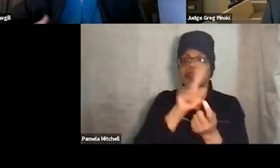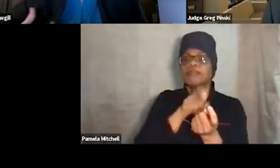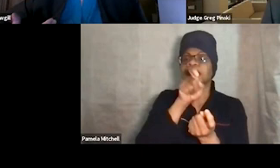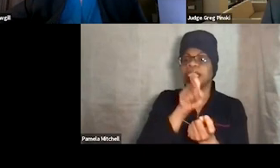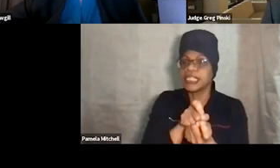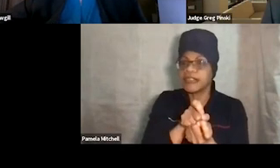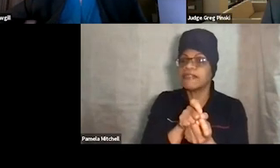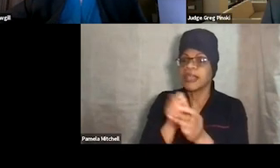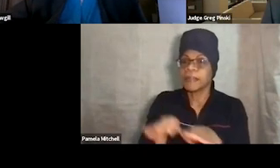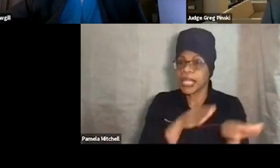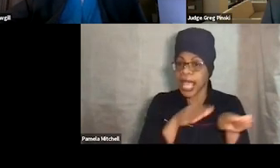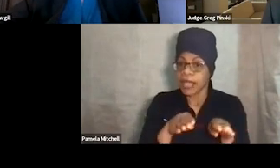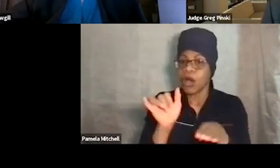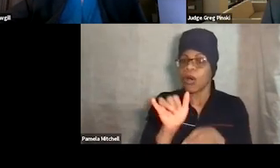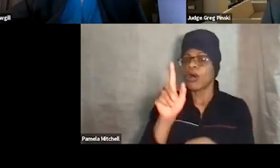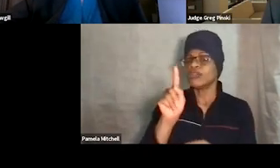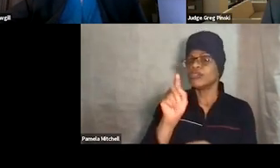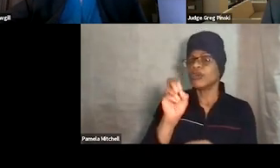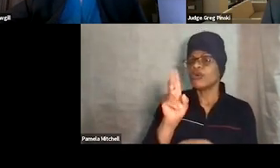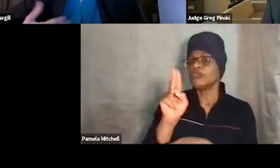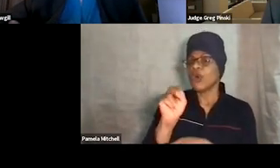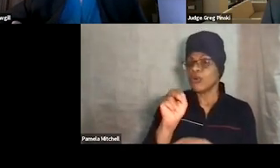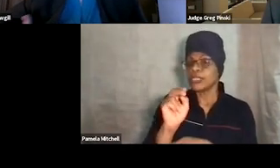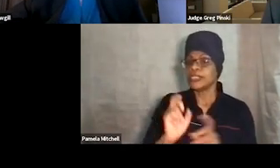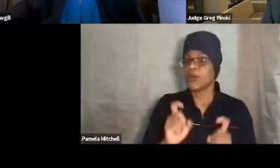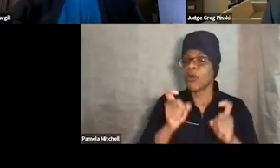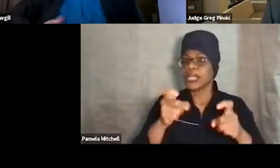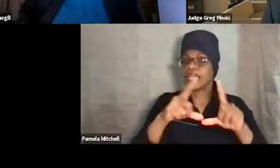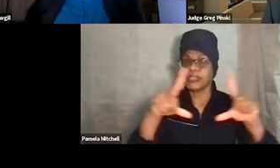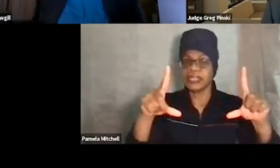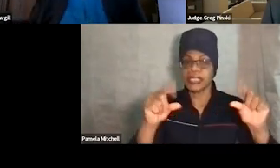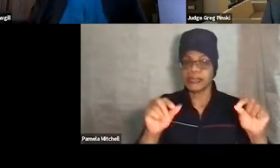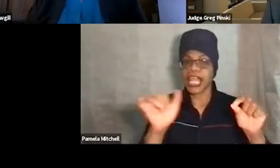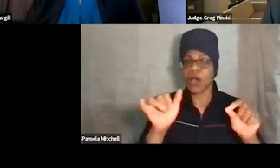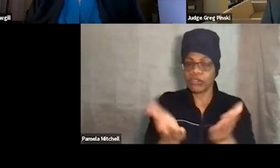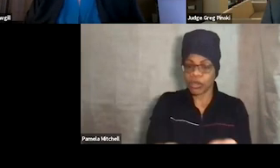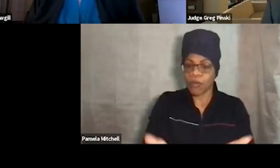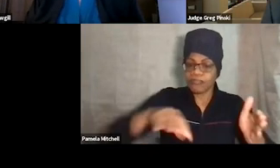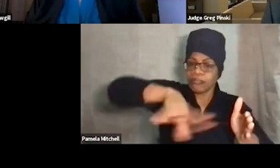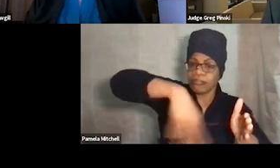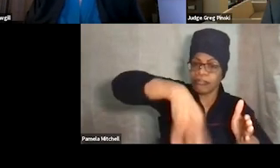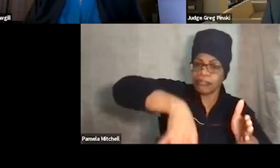You also may give tokens, gift certificates, and then we have the fishbowl drawing. So many, many courts use the fishbowl drawing,